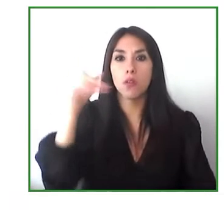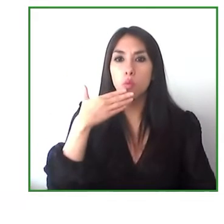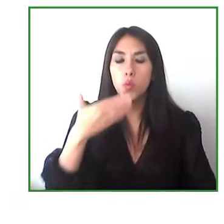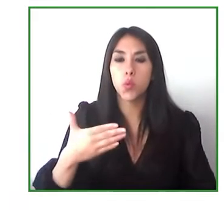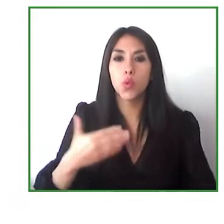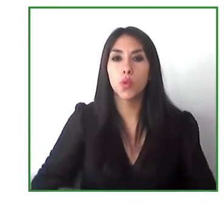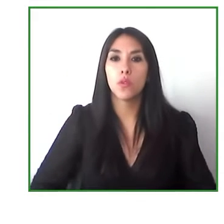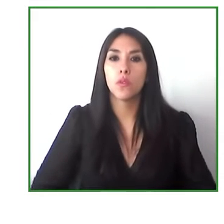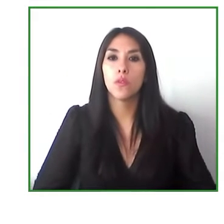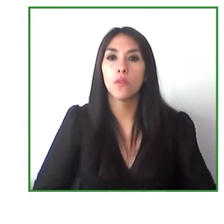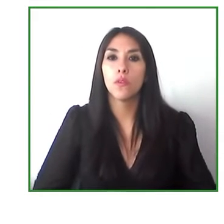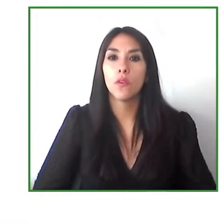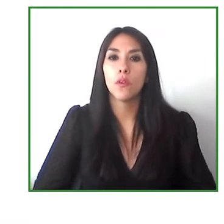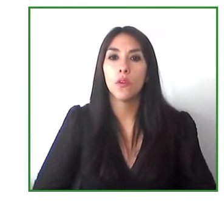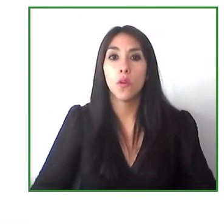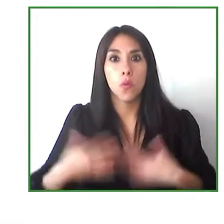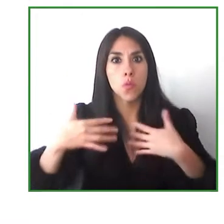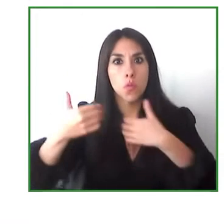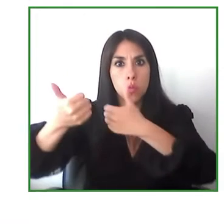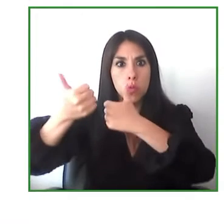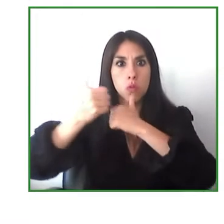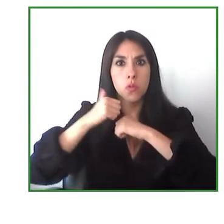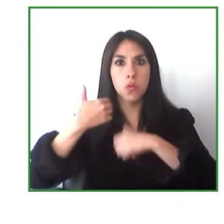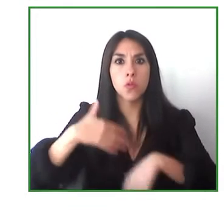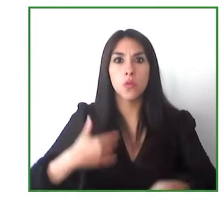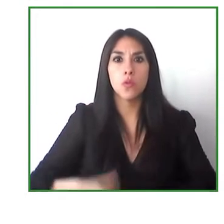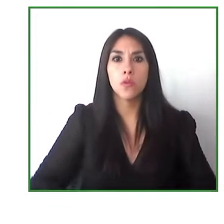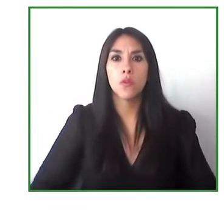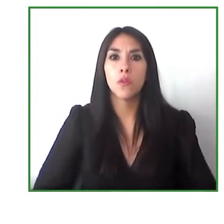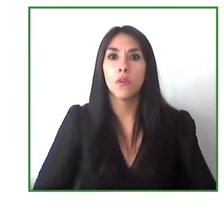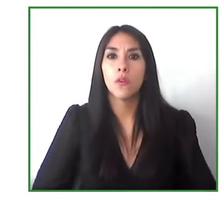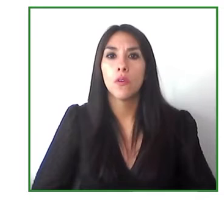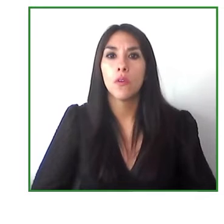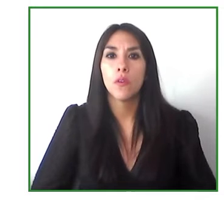a challenge that we face on a daily basis in our case the greatest challenge when